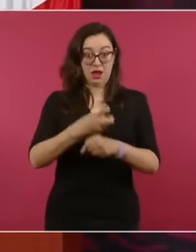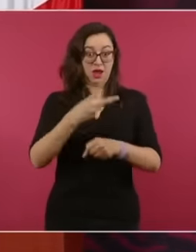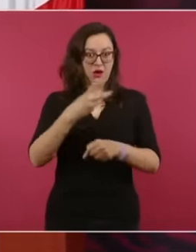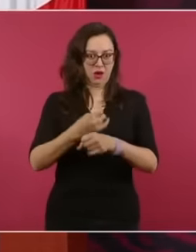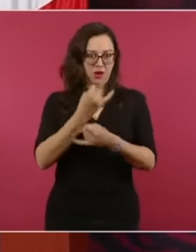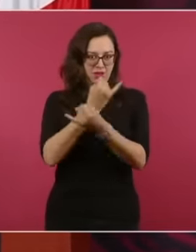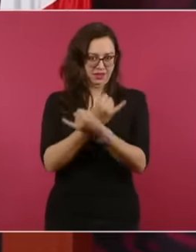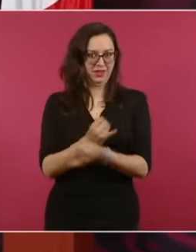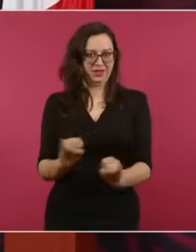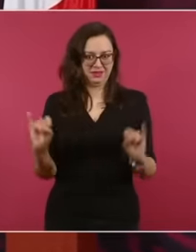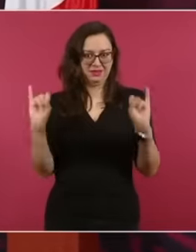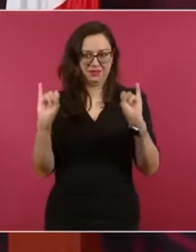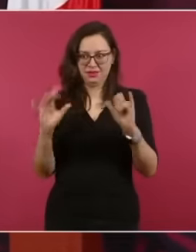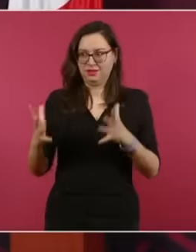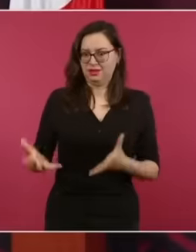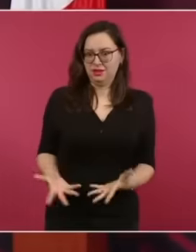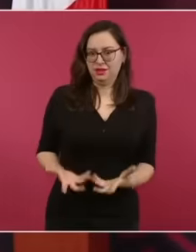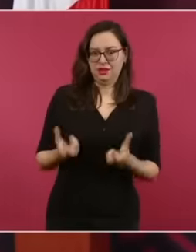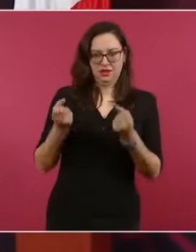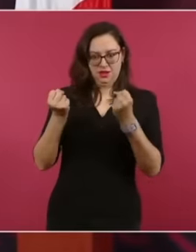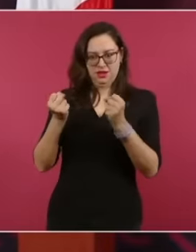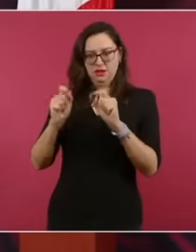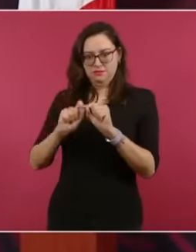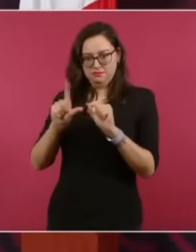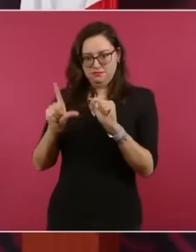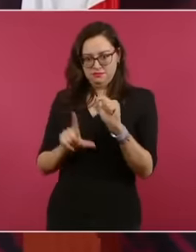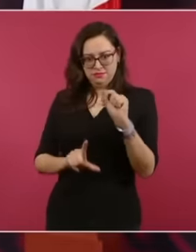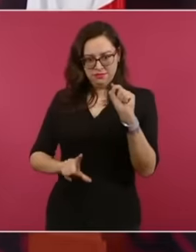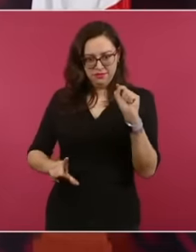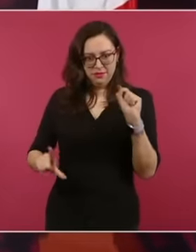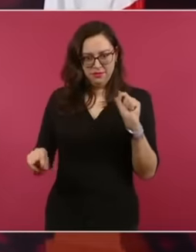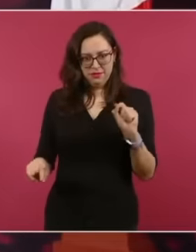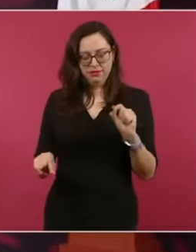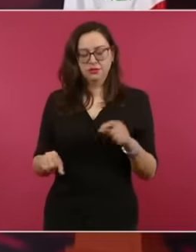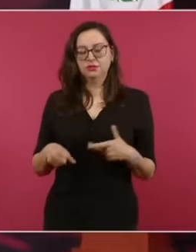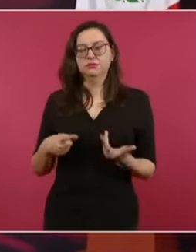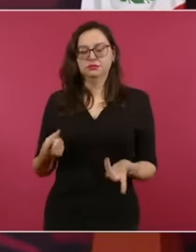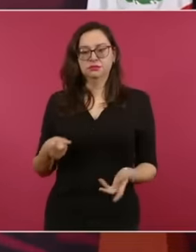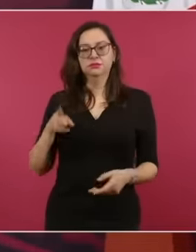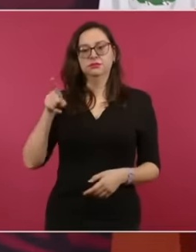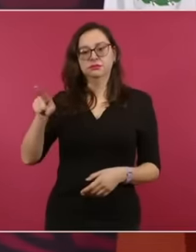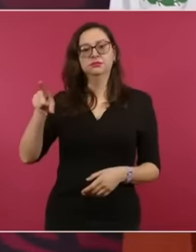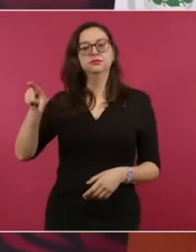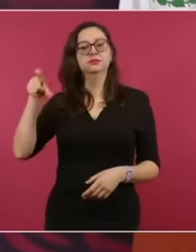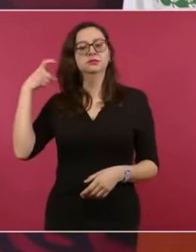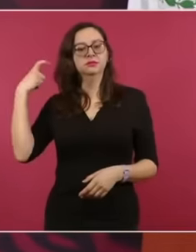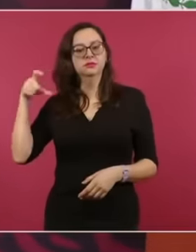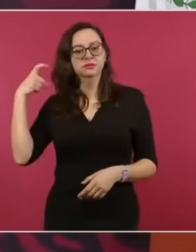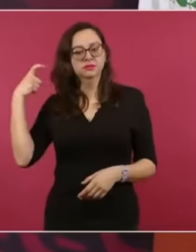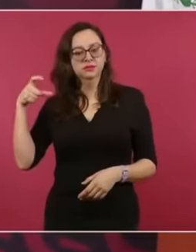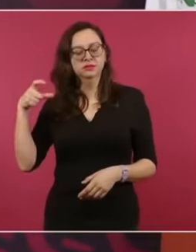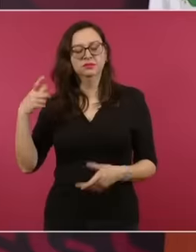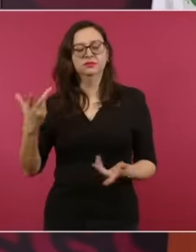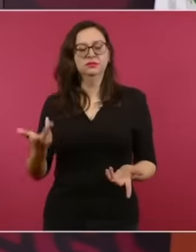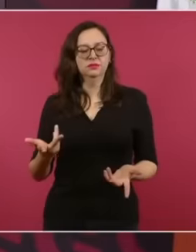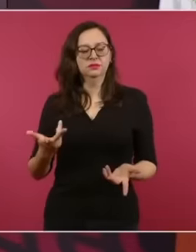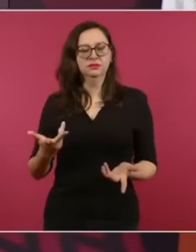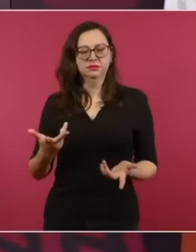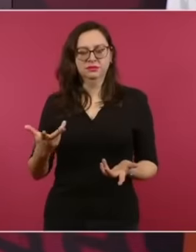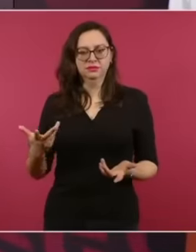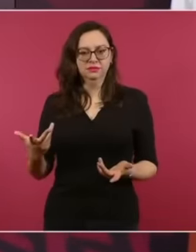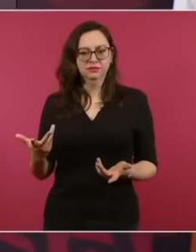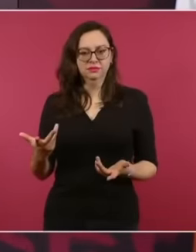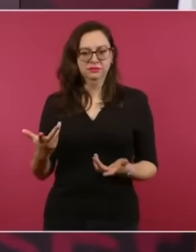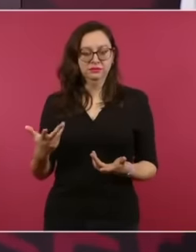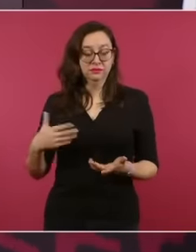after that act of justice in Querétaro and the expulsion of foreigners upon their arrival